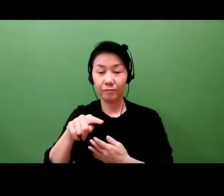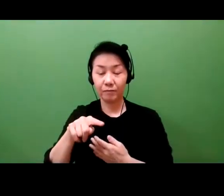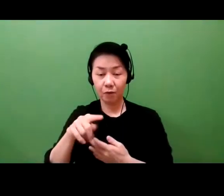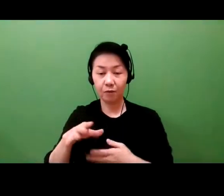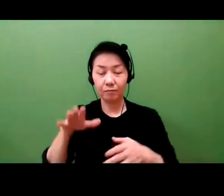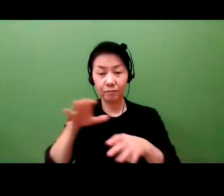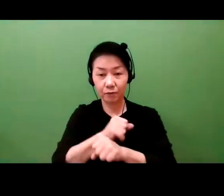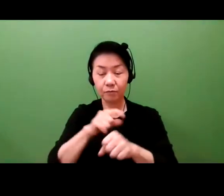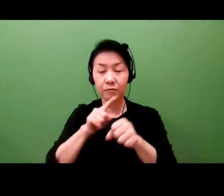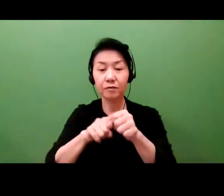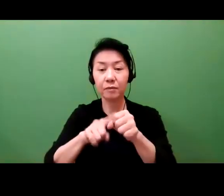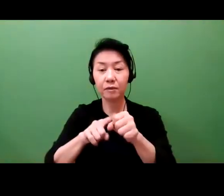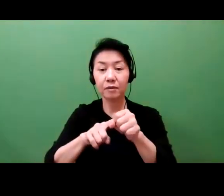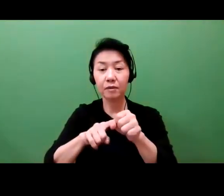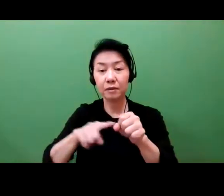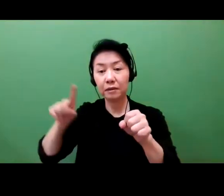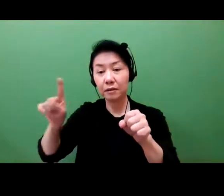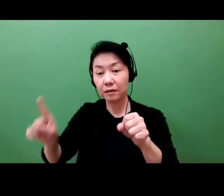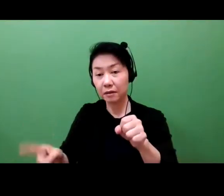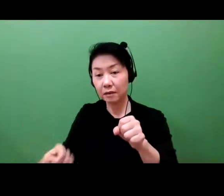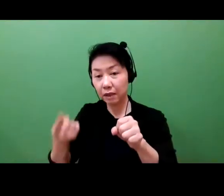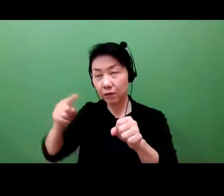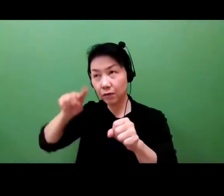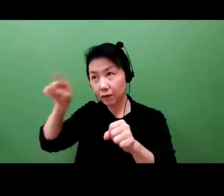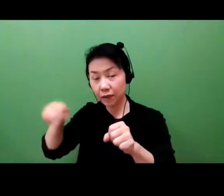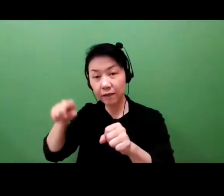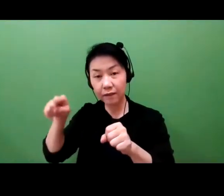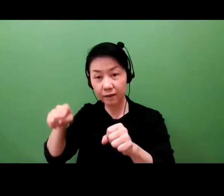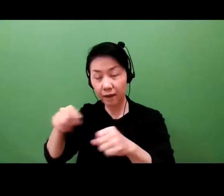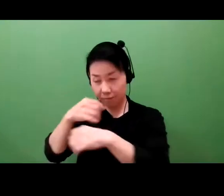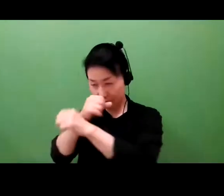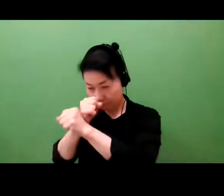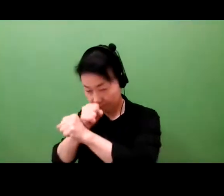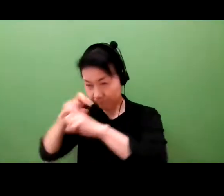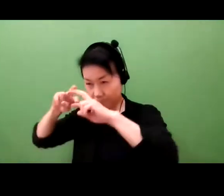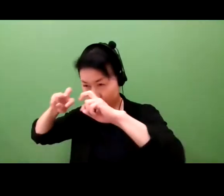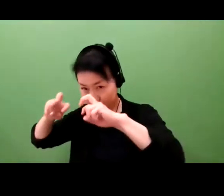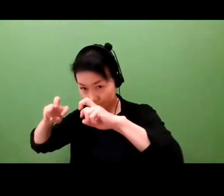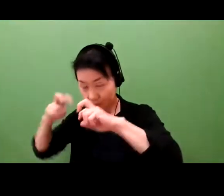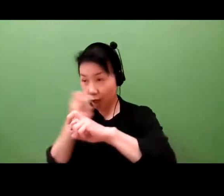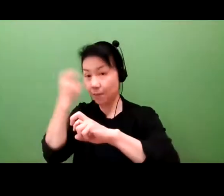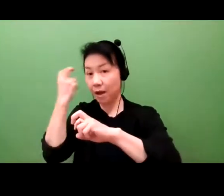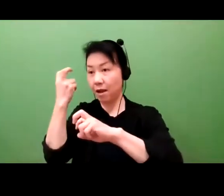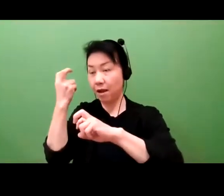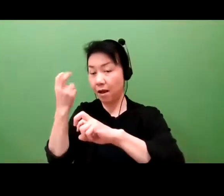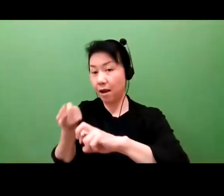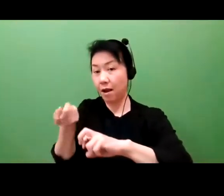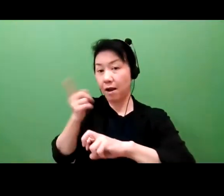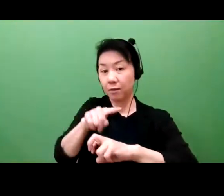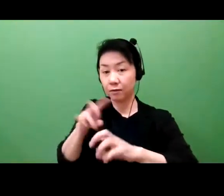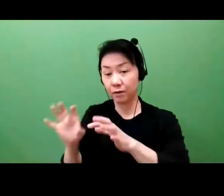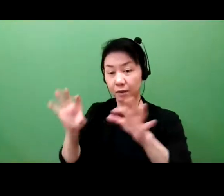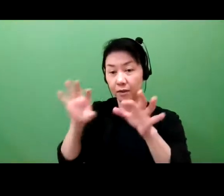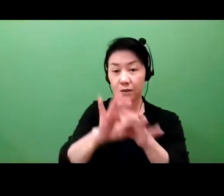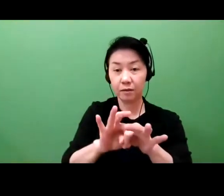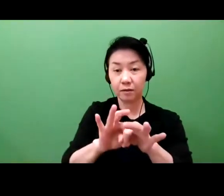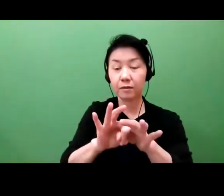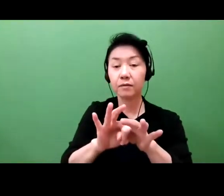in the translational phase, bioengineering, pharmaceutical, other kinds of researchers,